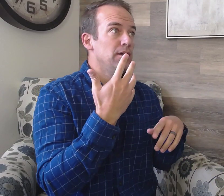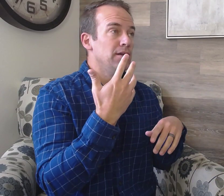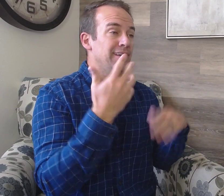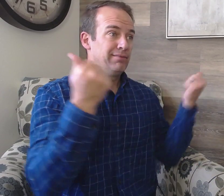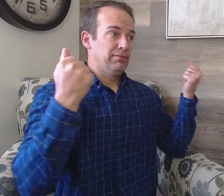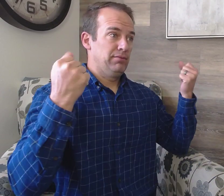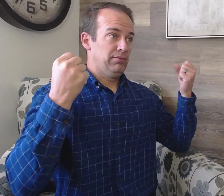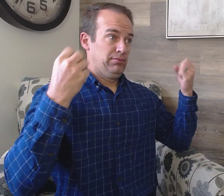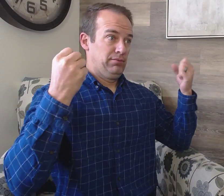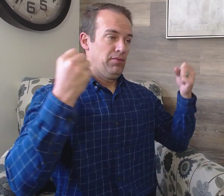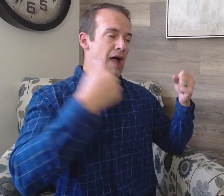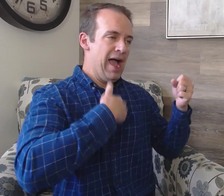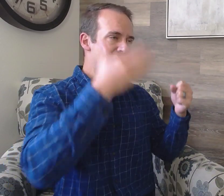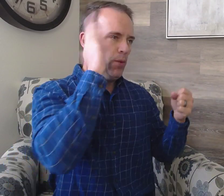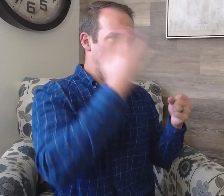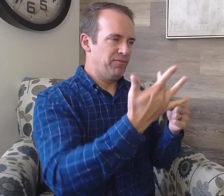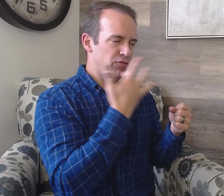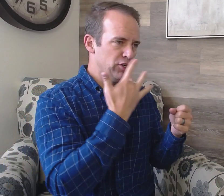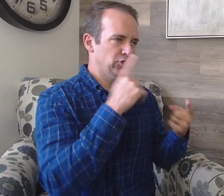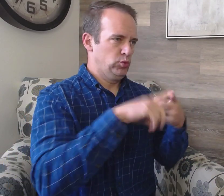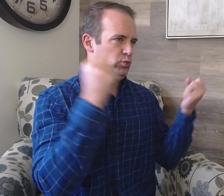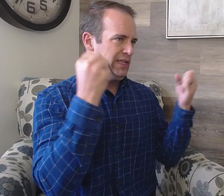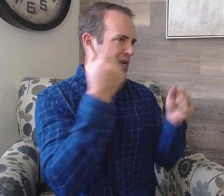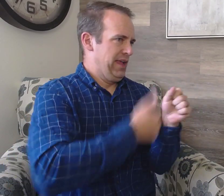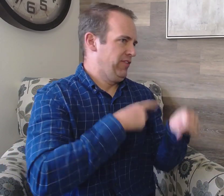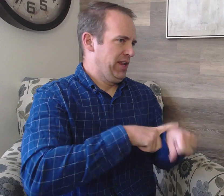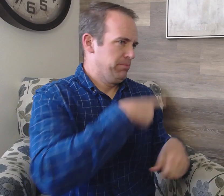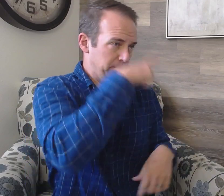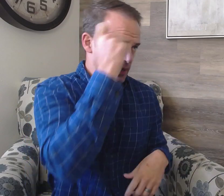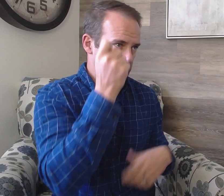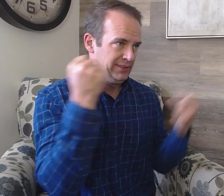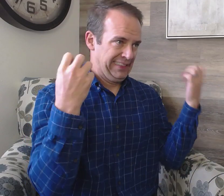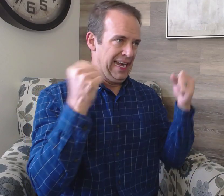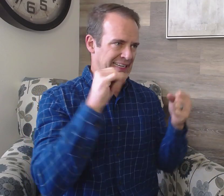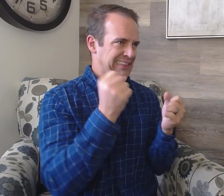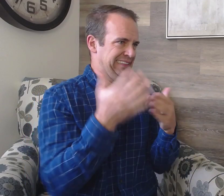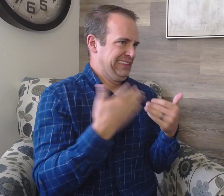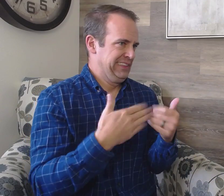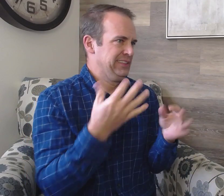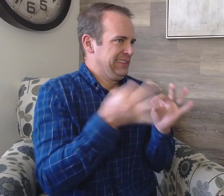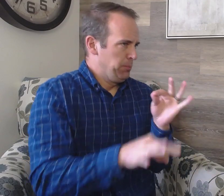Get this: American Sign Language (ASL) is my preferred language every time Because ASL is easy and simple.